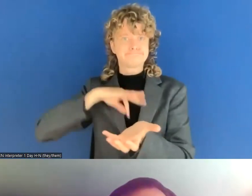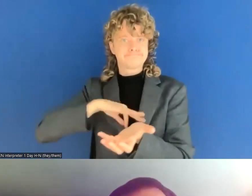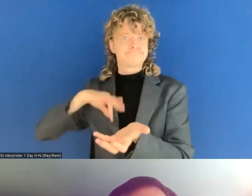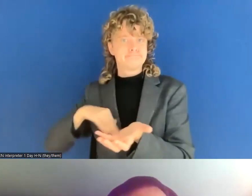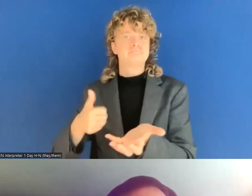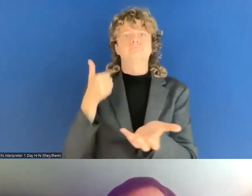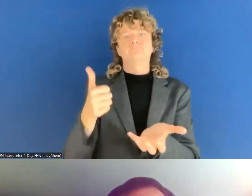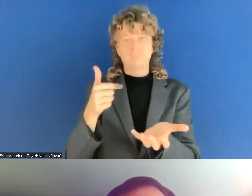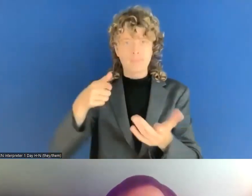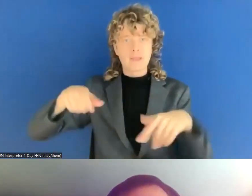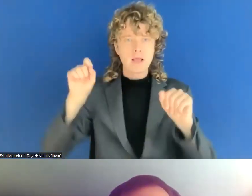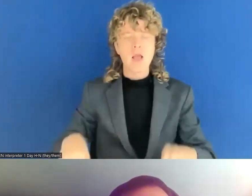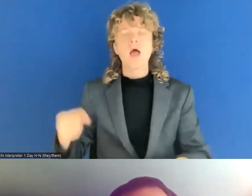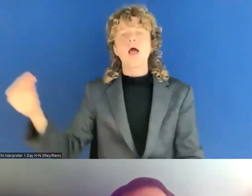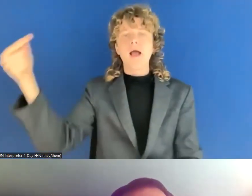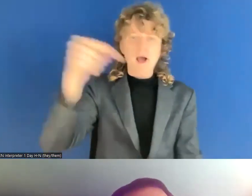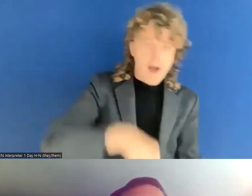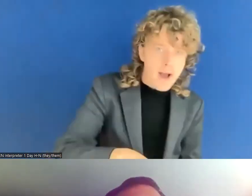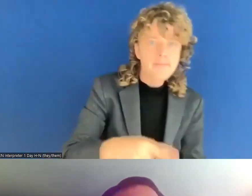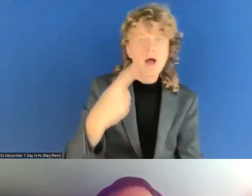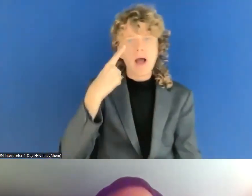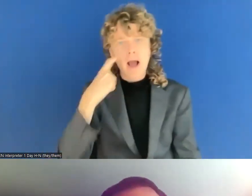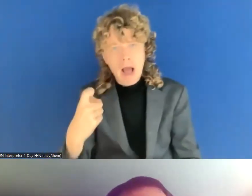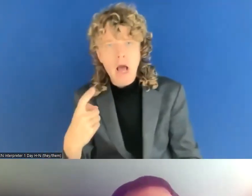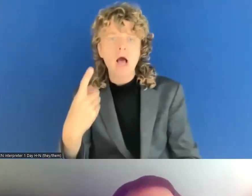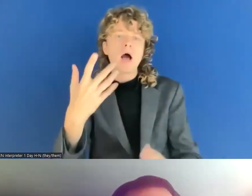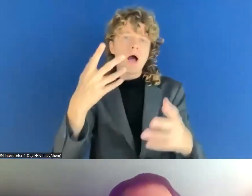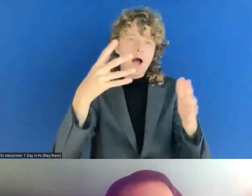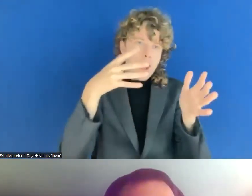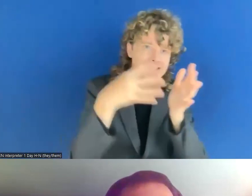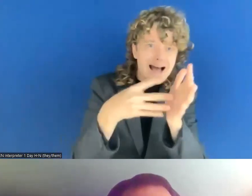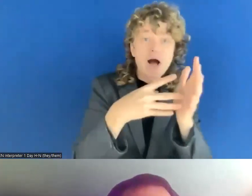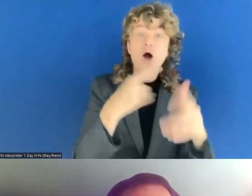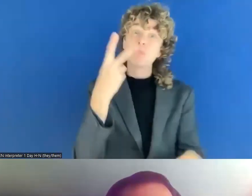website for us or things like that, it will not work. So the government should have a